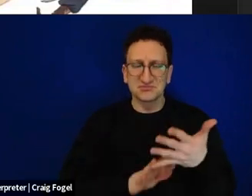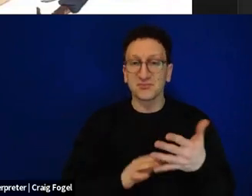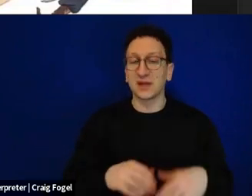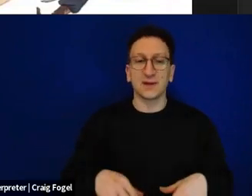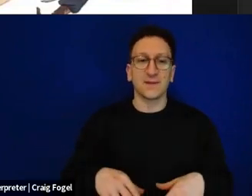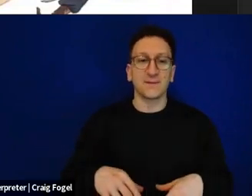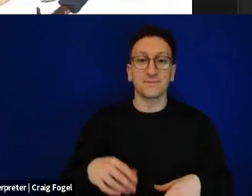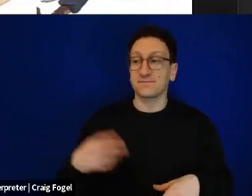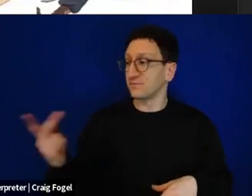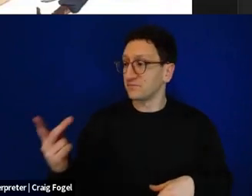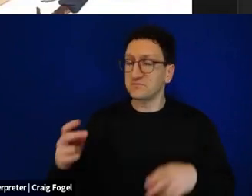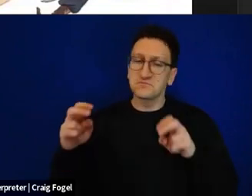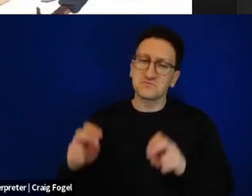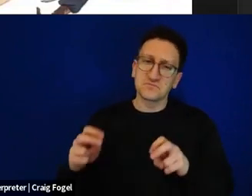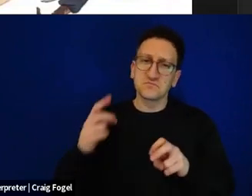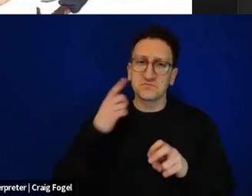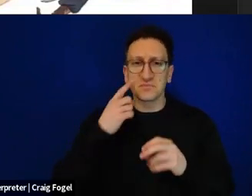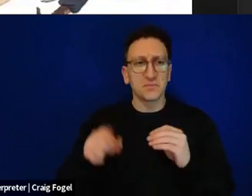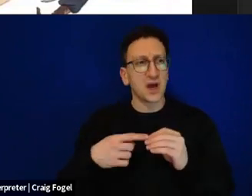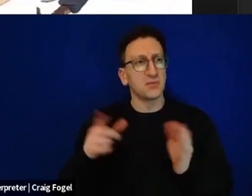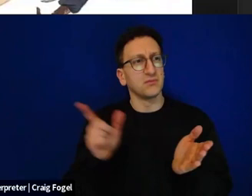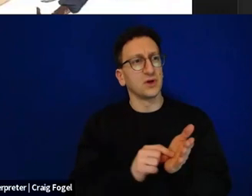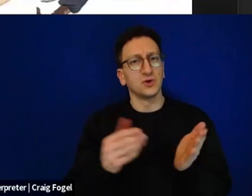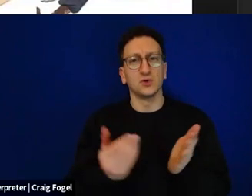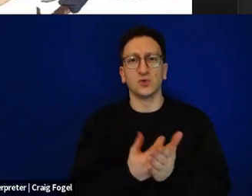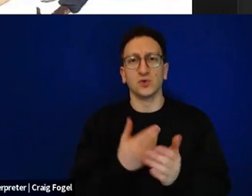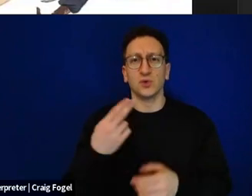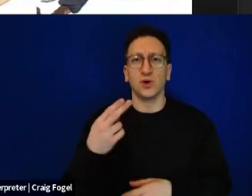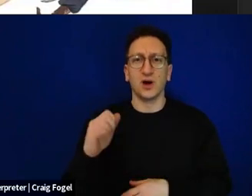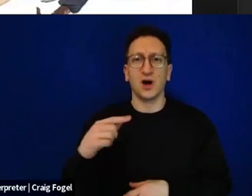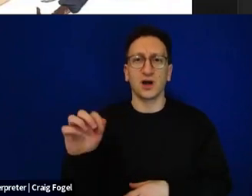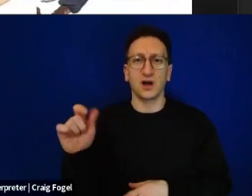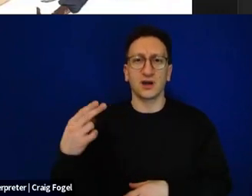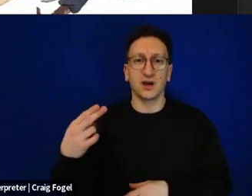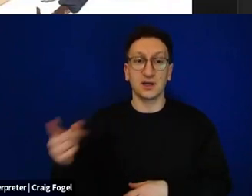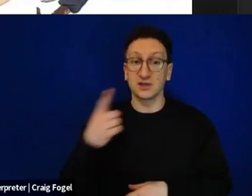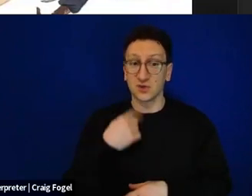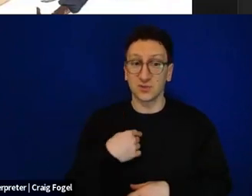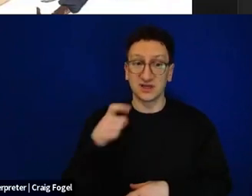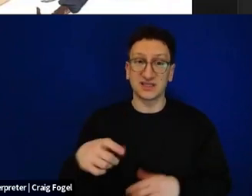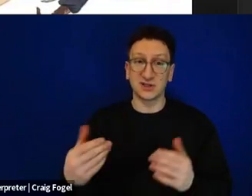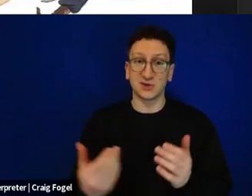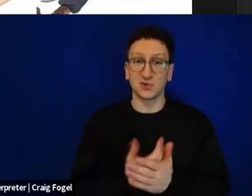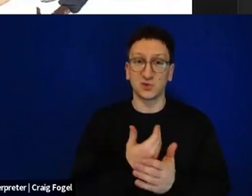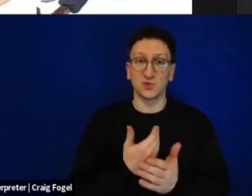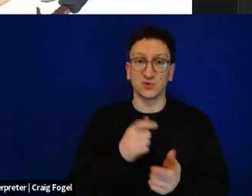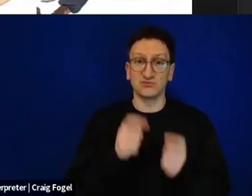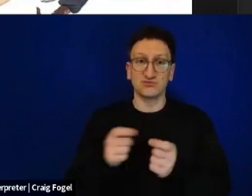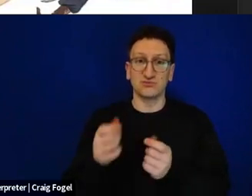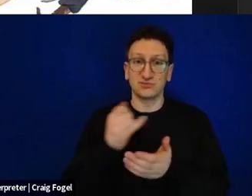the new Haggadah, he said, you know, we're going to have to update the illustration. And I pushed back a bit. I said, really? Are we